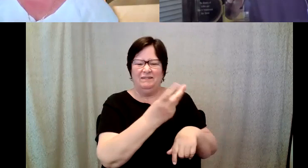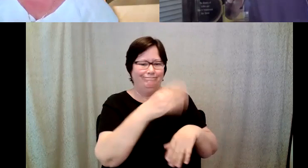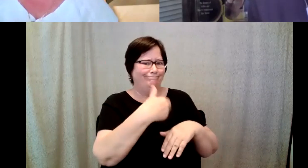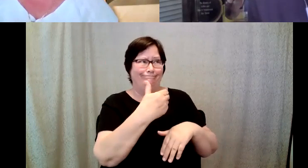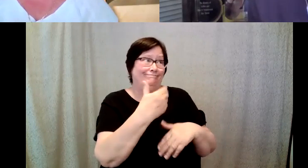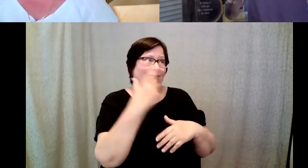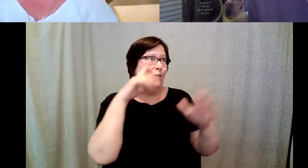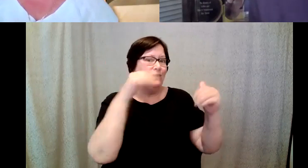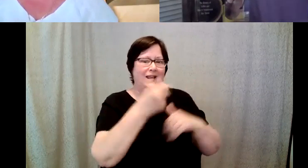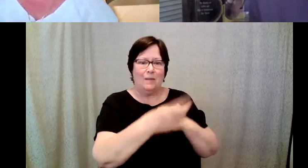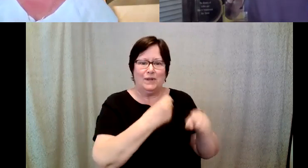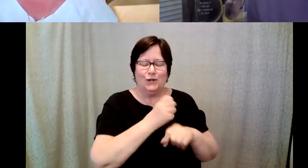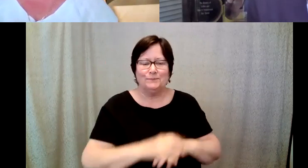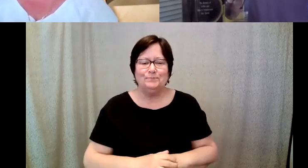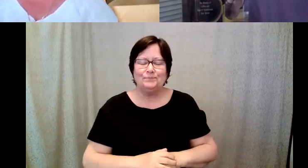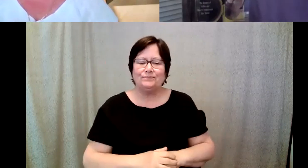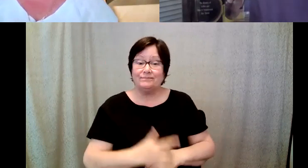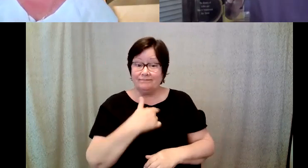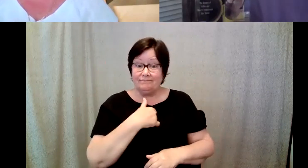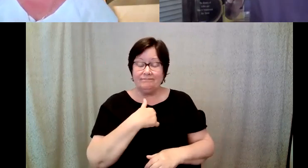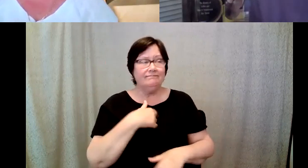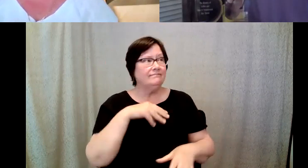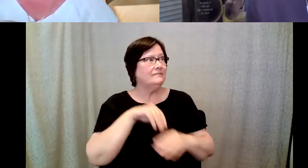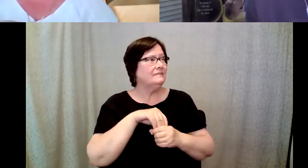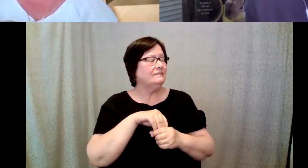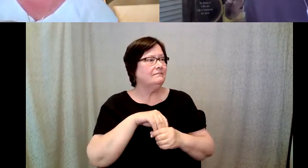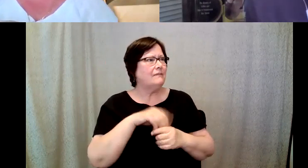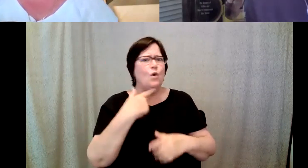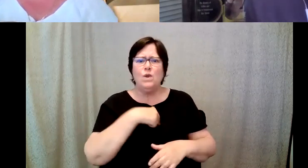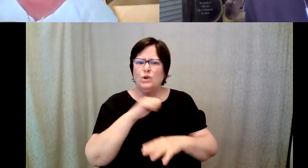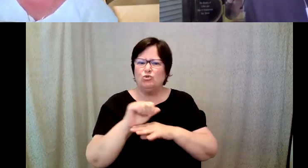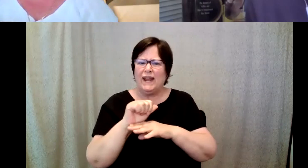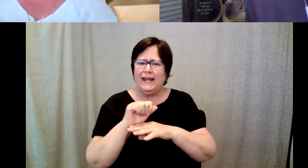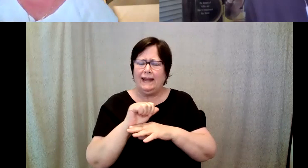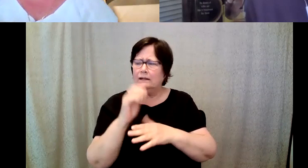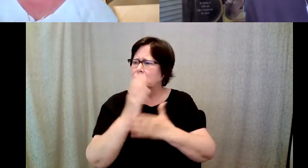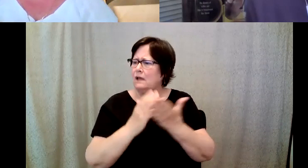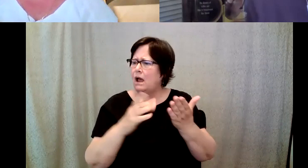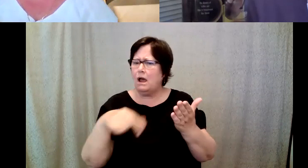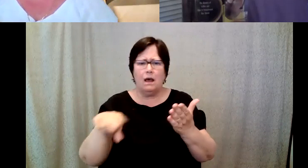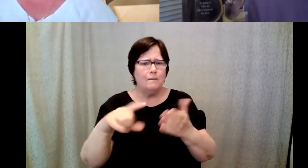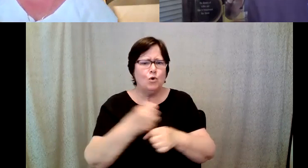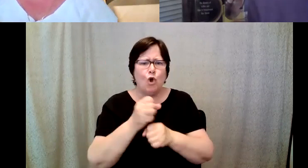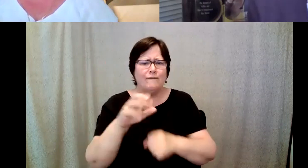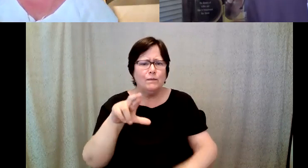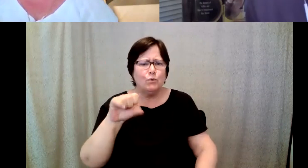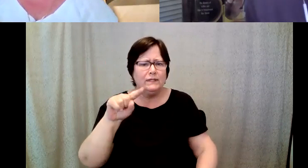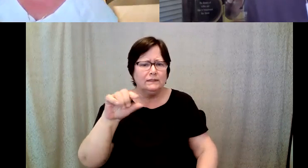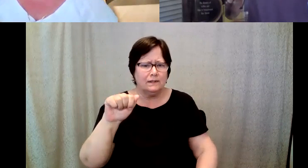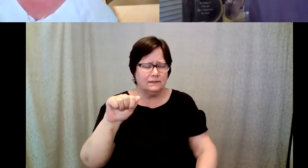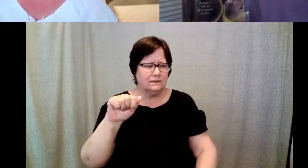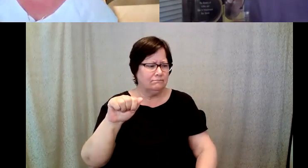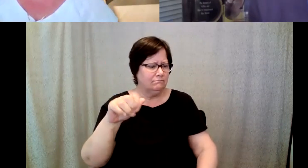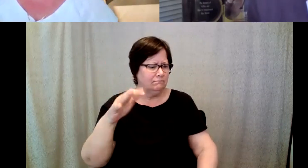D. Major Cohen: For me, I was in a we were training some coffee baristas in a facility